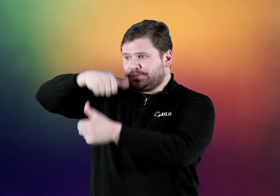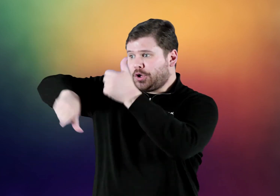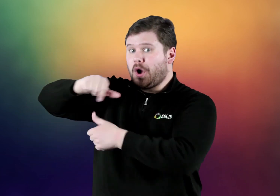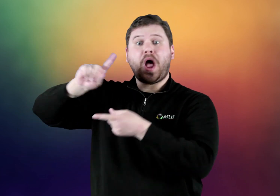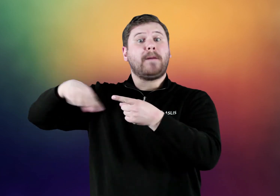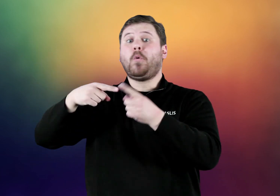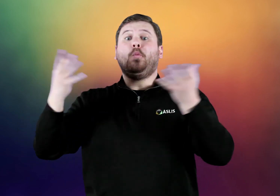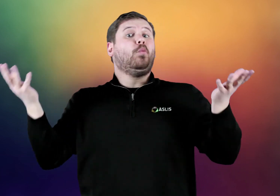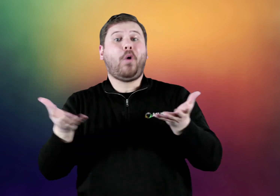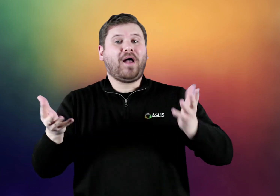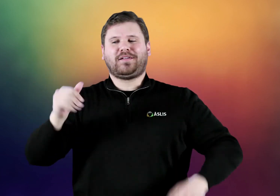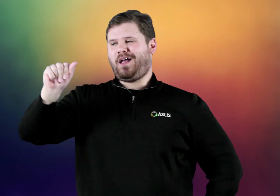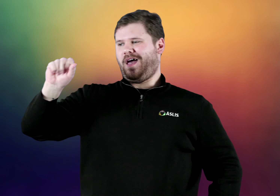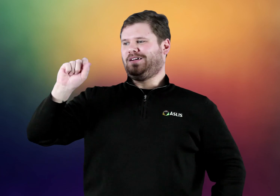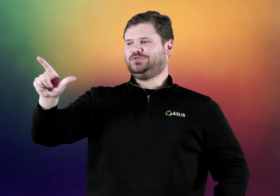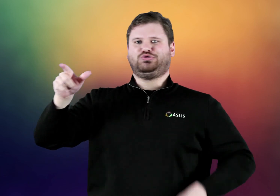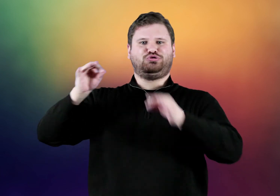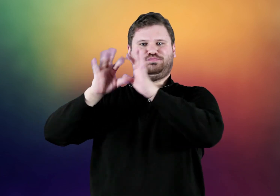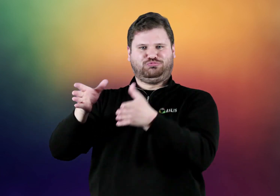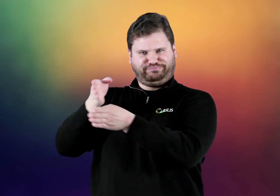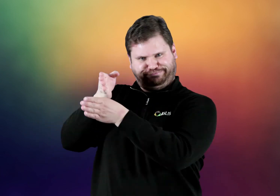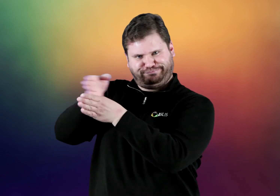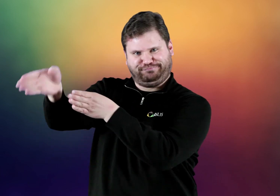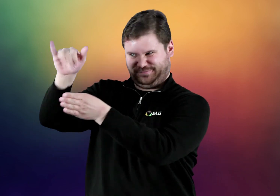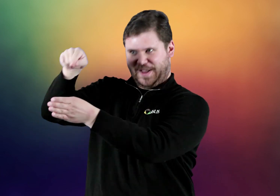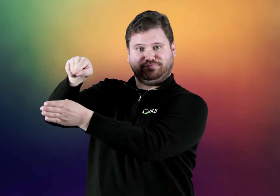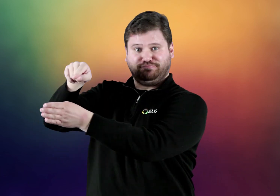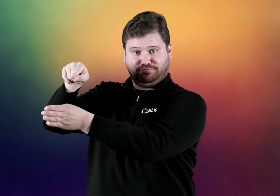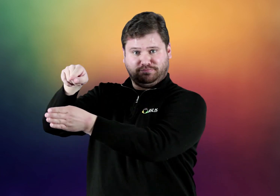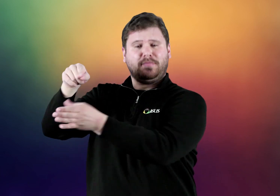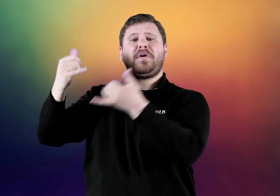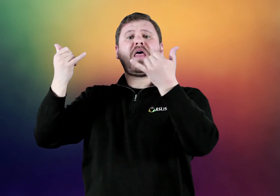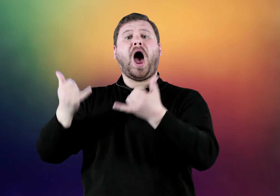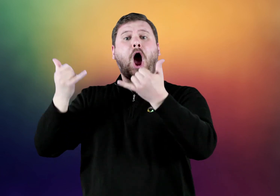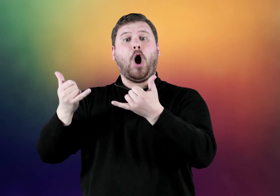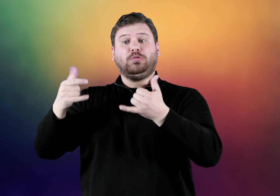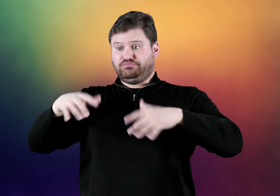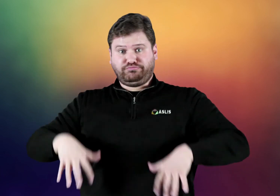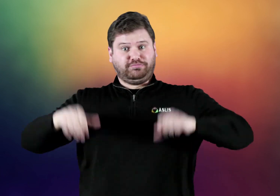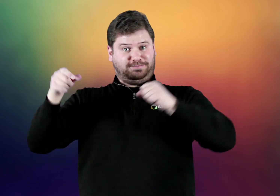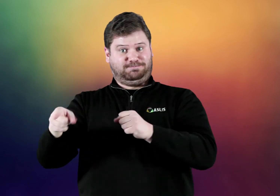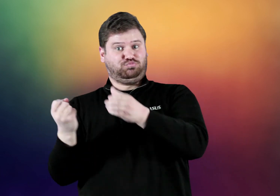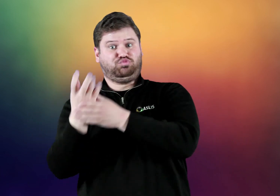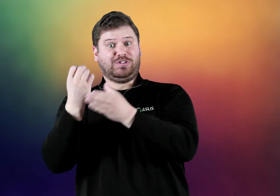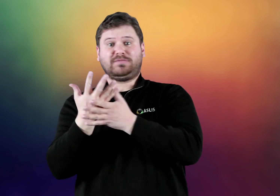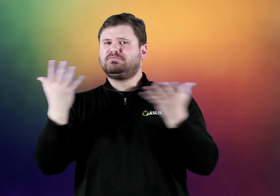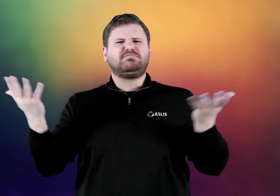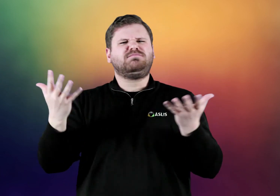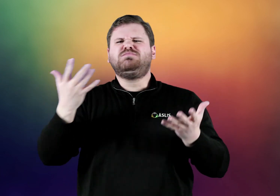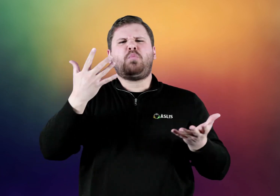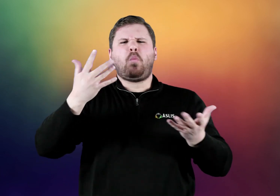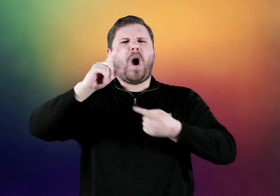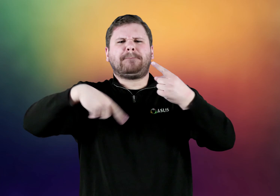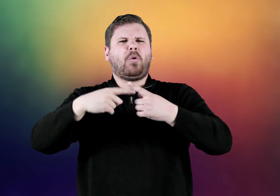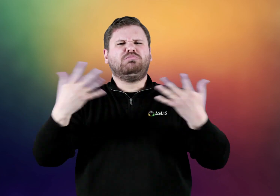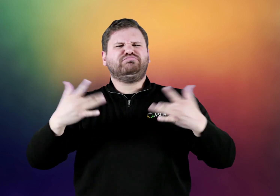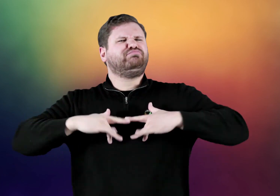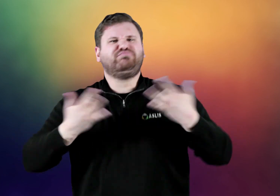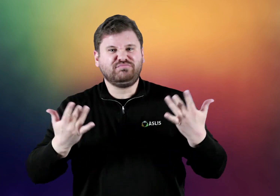about the ASLinterpreting profession. Now, what is this spring conference all about?